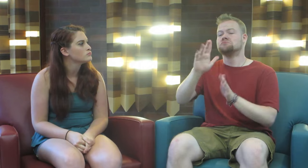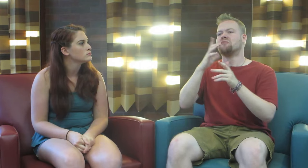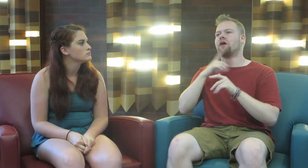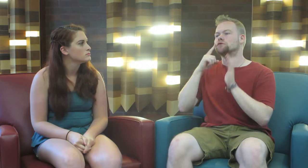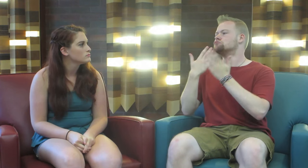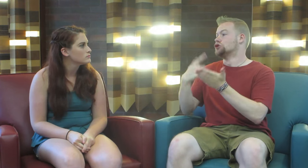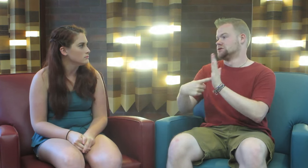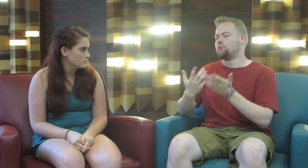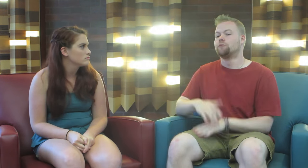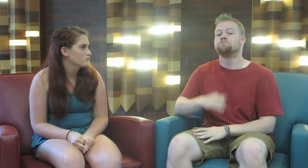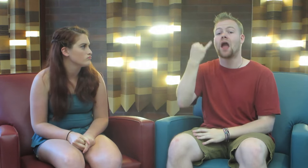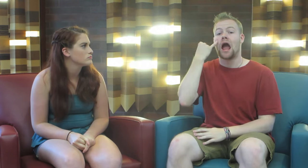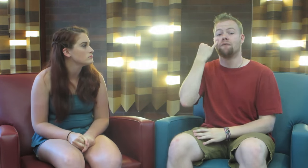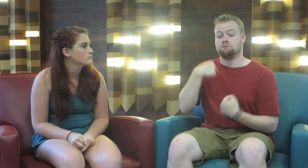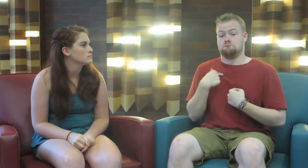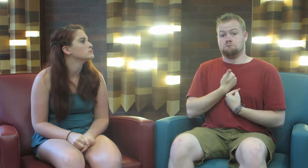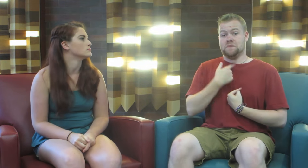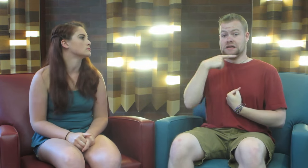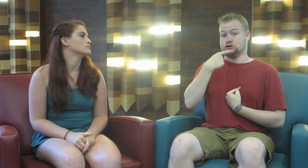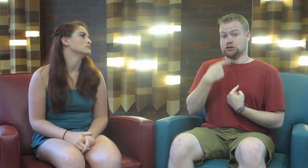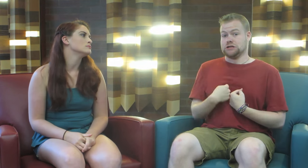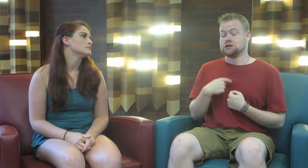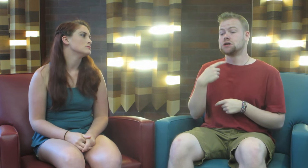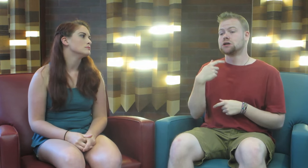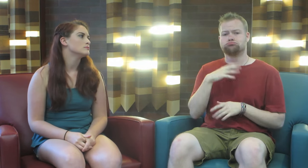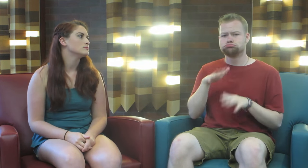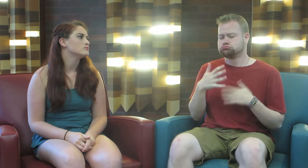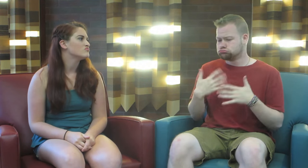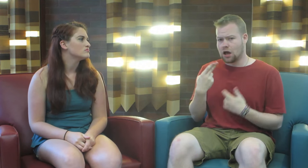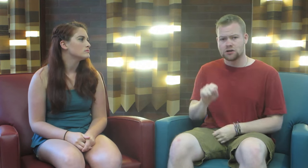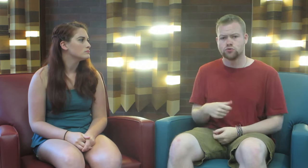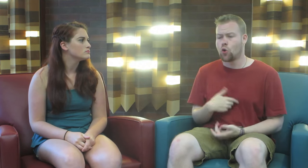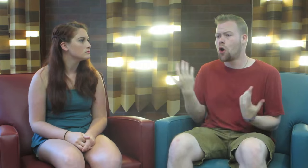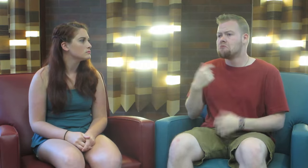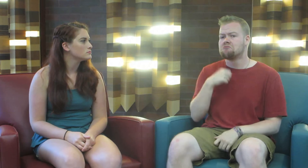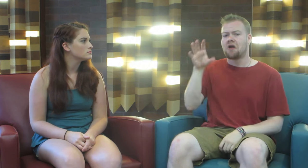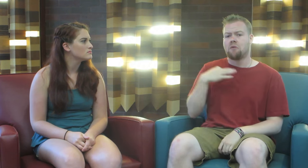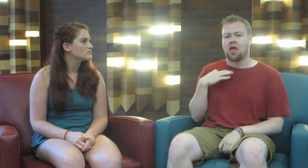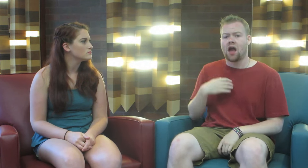Ok fine, a good example. If I was hearing, while I’m in high school, and apply.